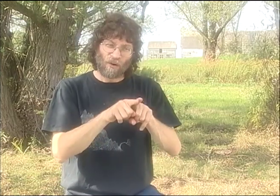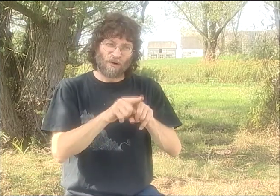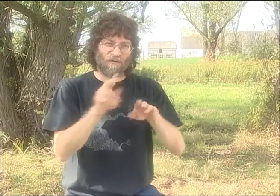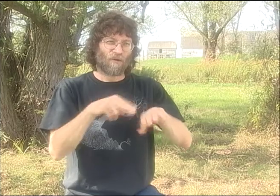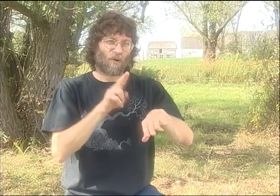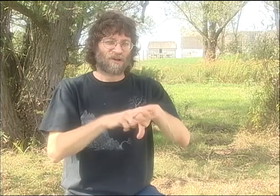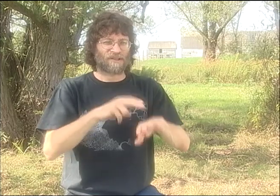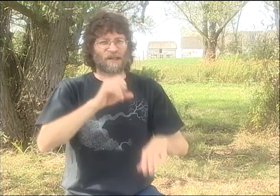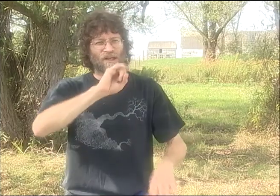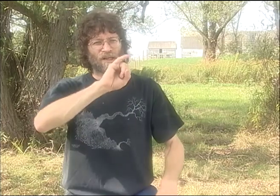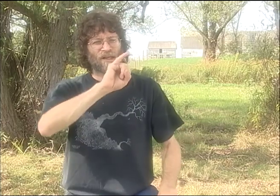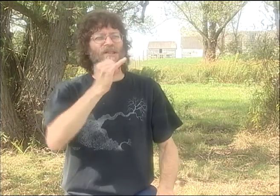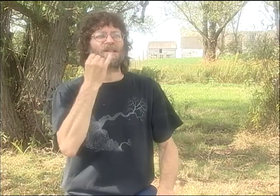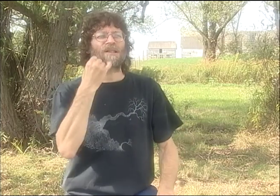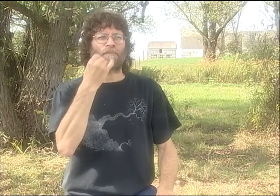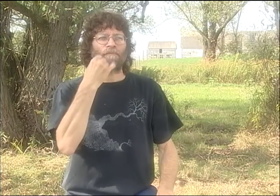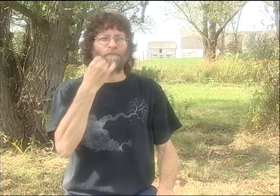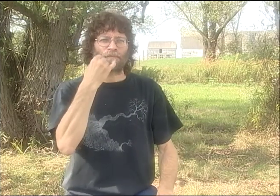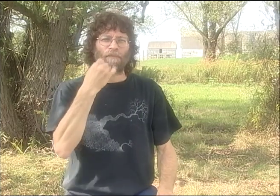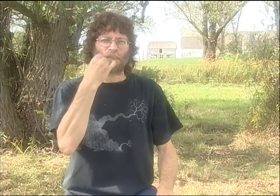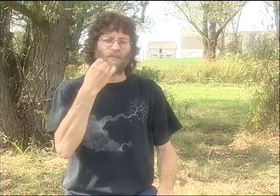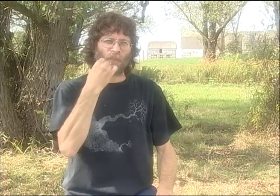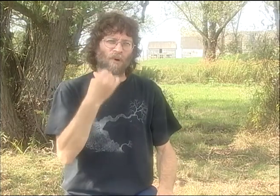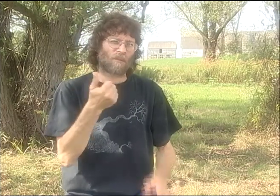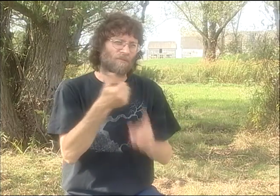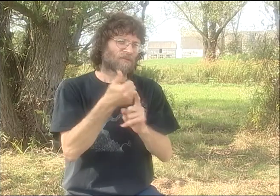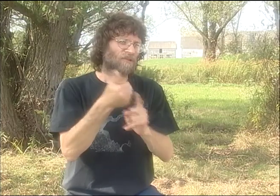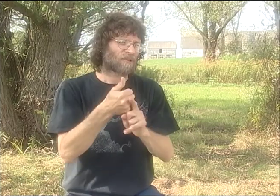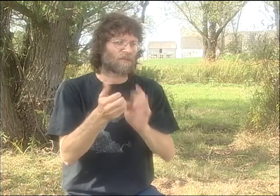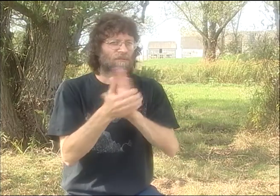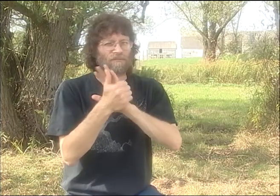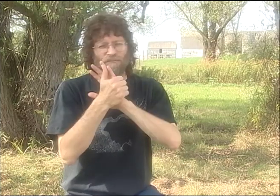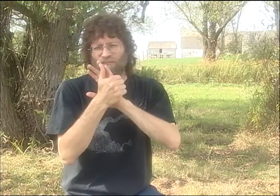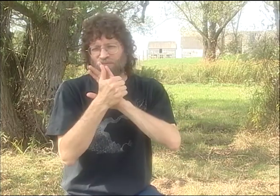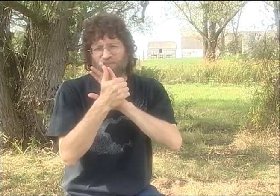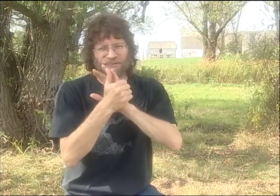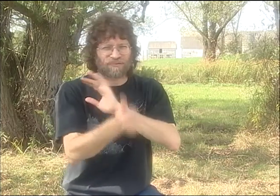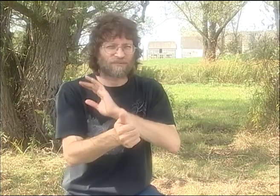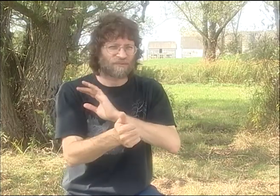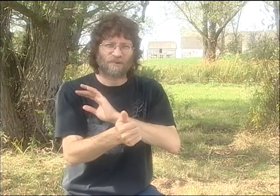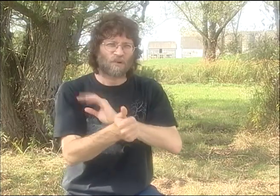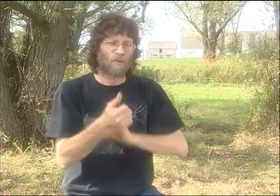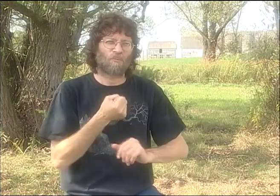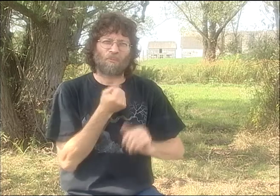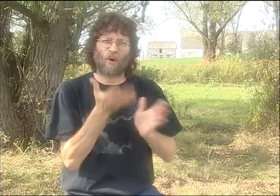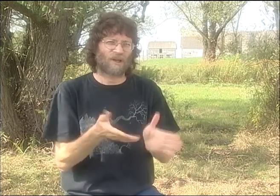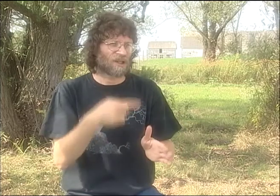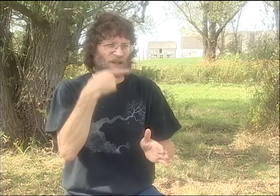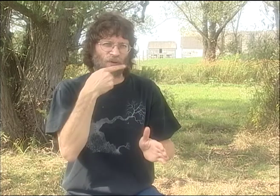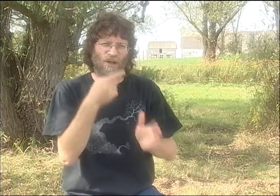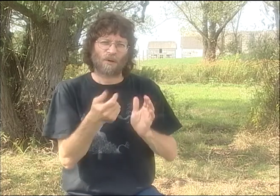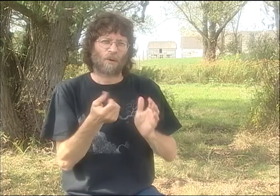AND THE 4 OF US WOULD OFTEN BE TOGETHER. AND, OF COURSE, INTO THIS MIX YOU HAVE JIM COHN AS WELL.